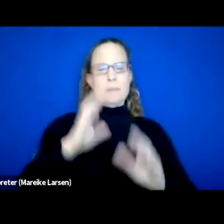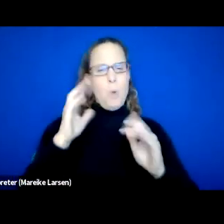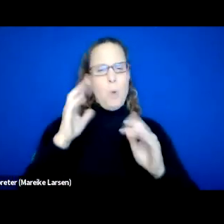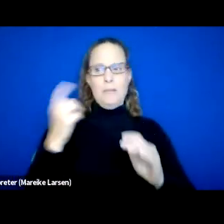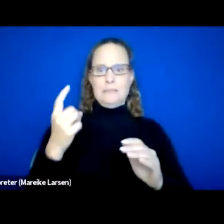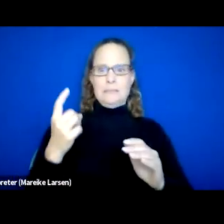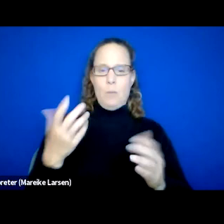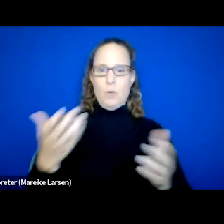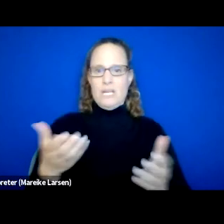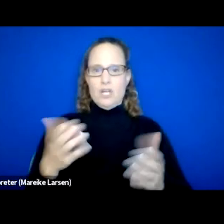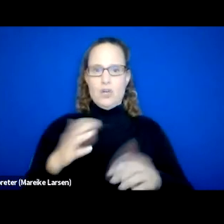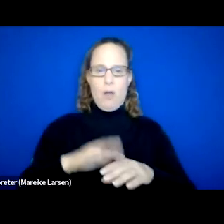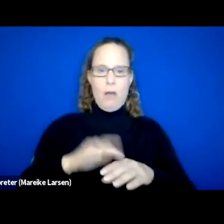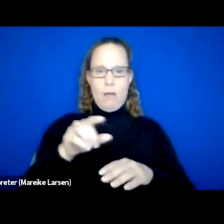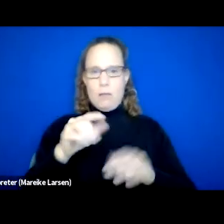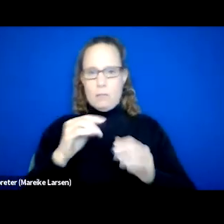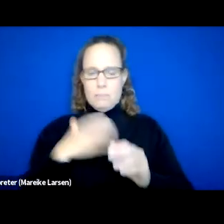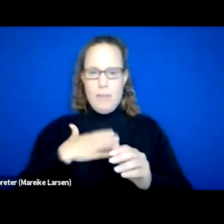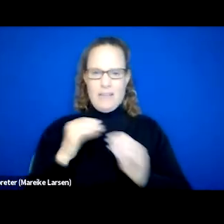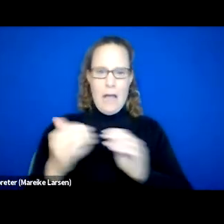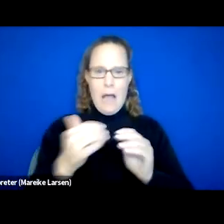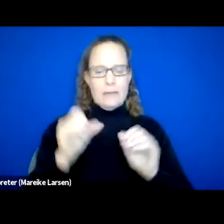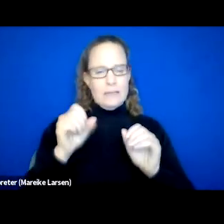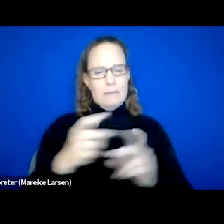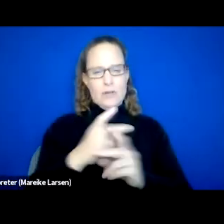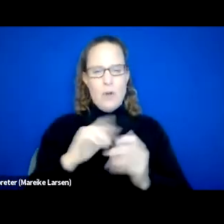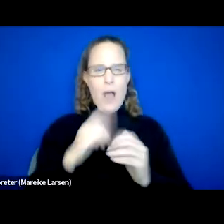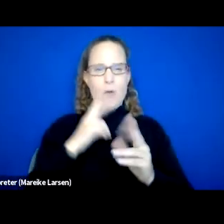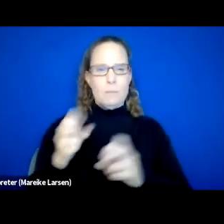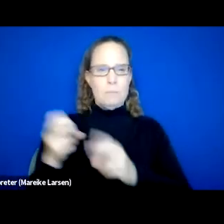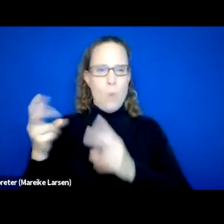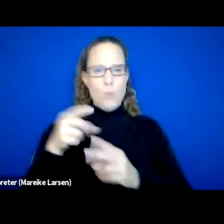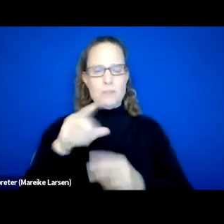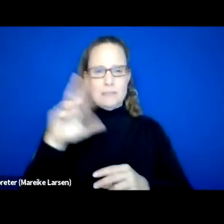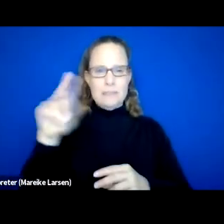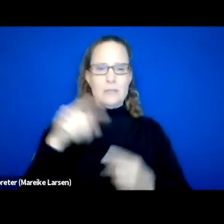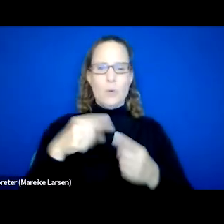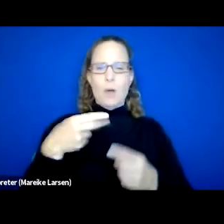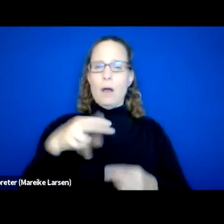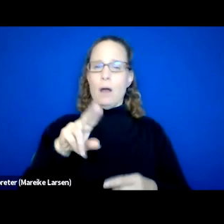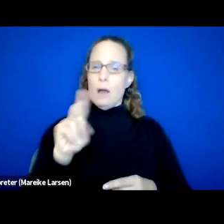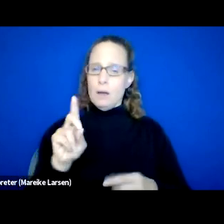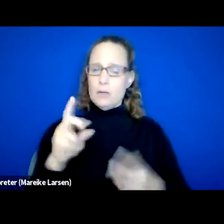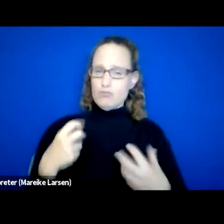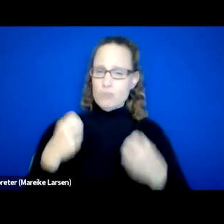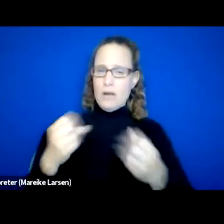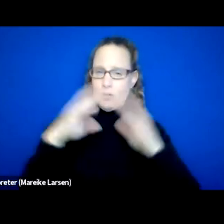can then figure out a way to post this link to this HUD Recovery Housing policy brief